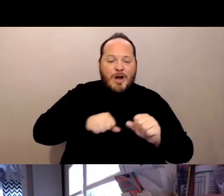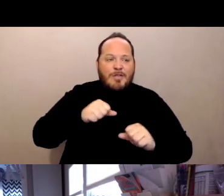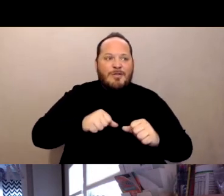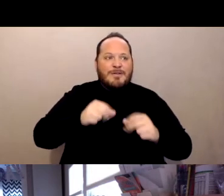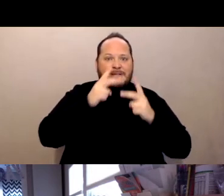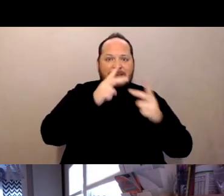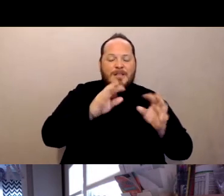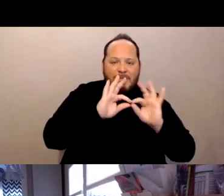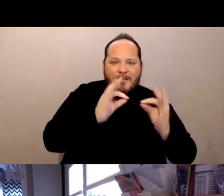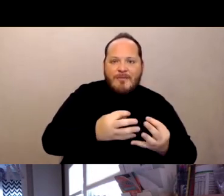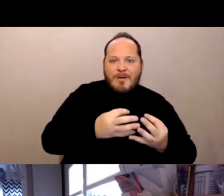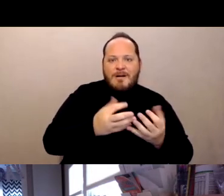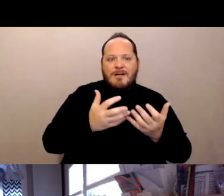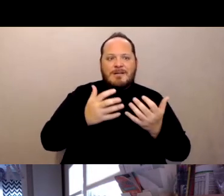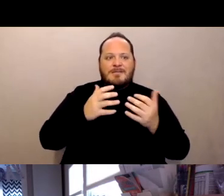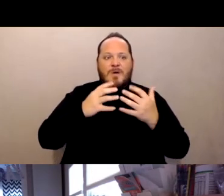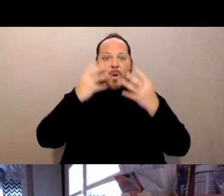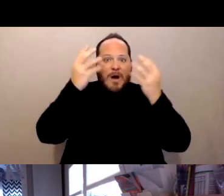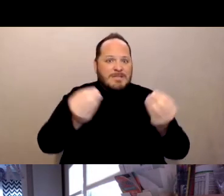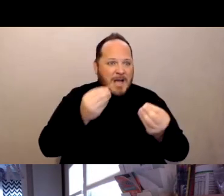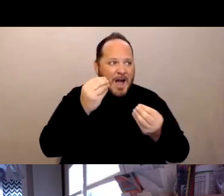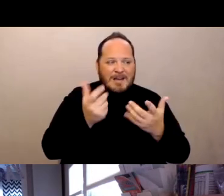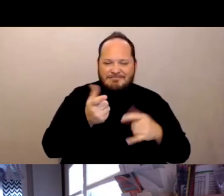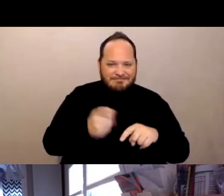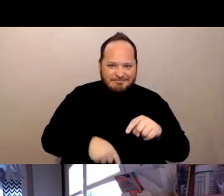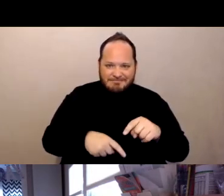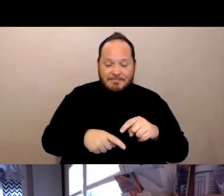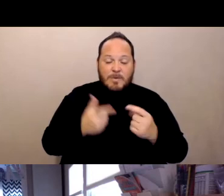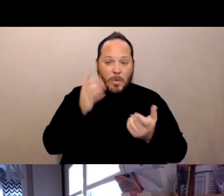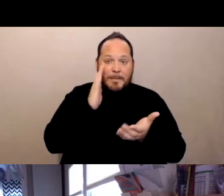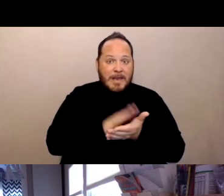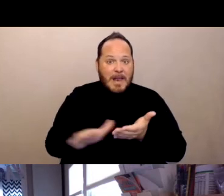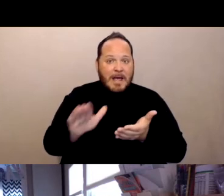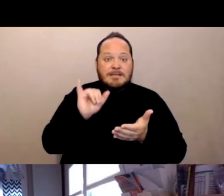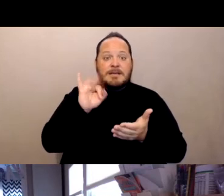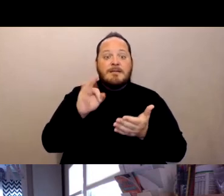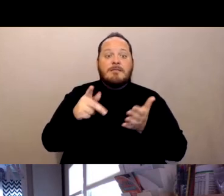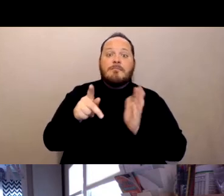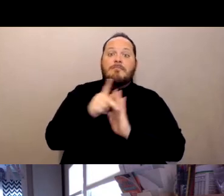and to be able to go outside. It would have been nice if the policymakers would have given them the ability